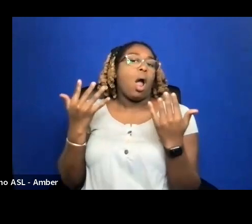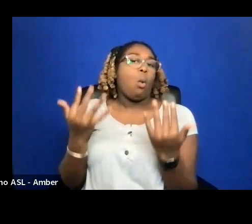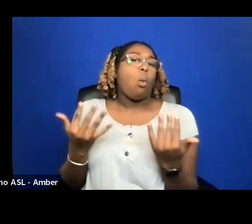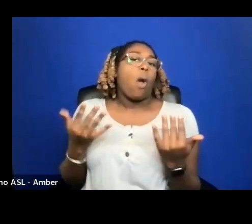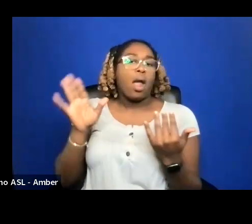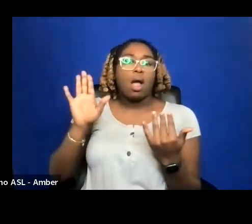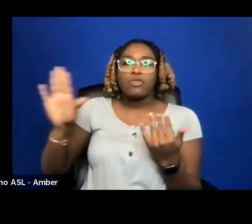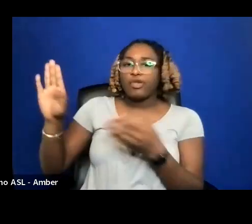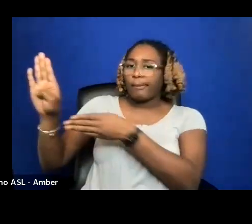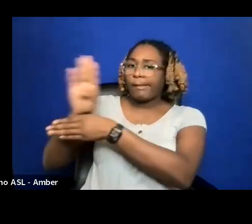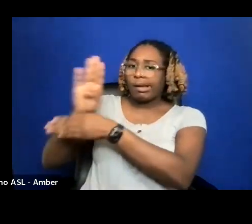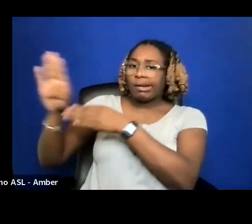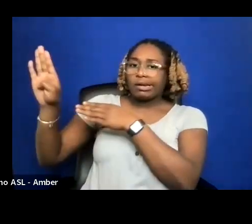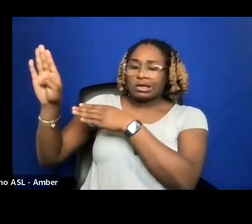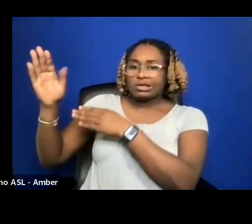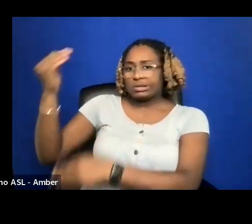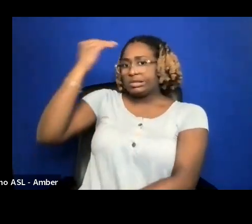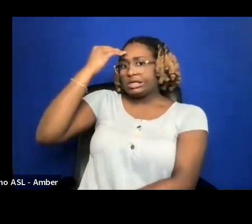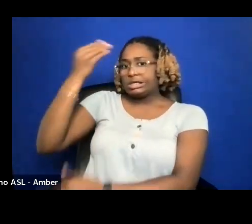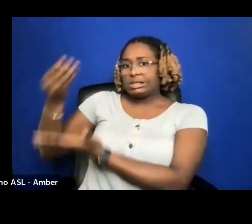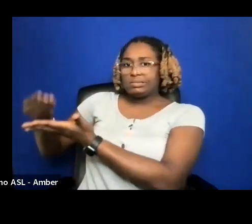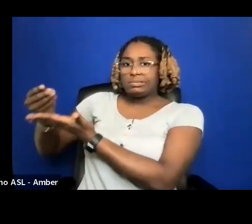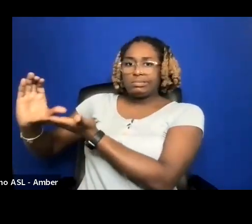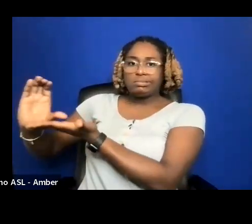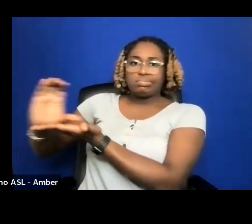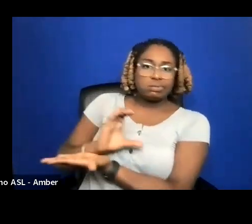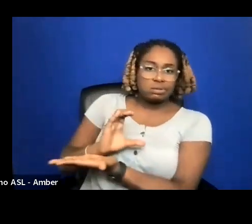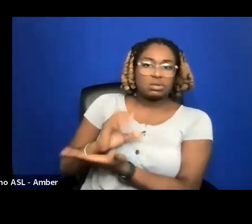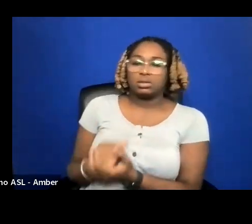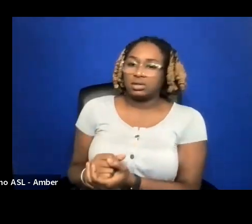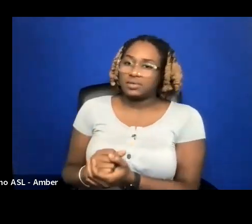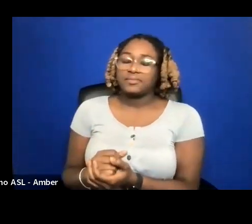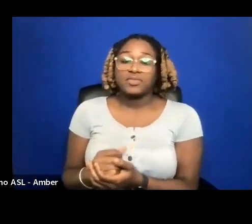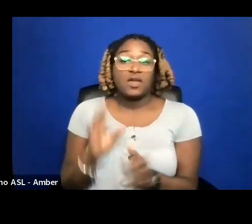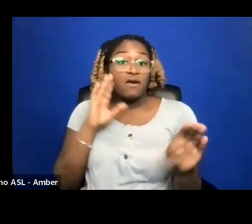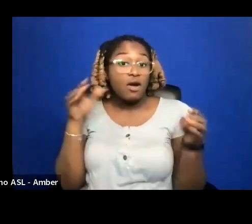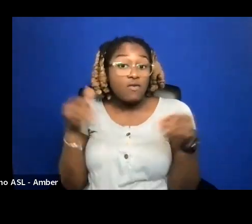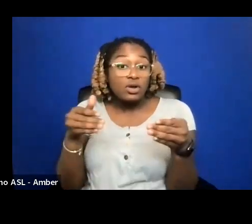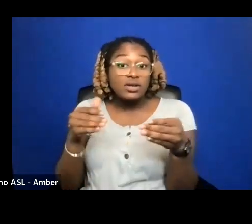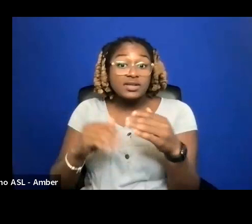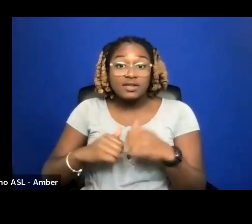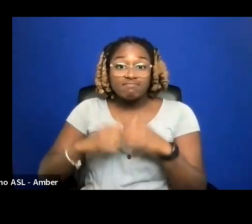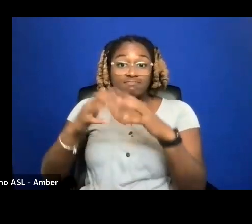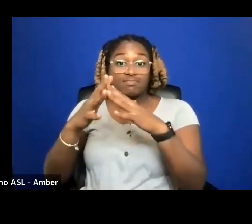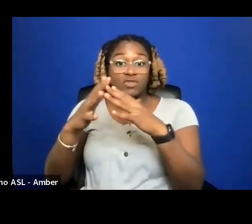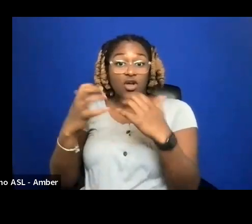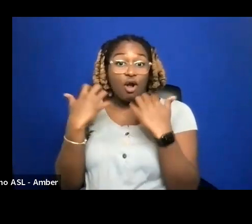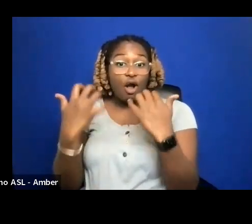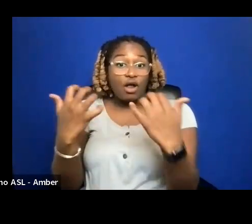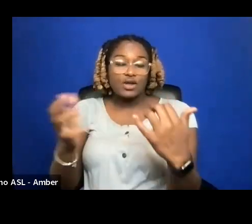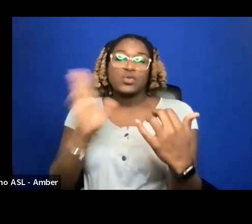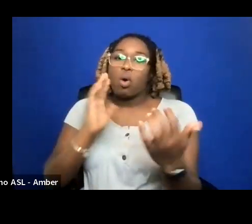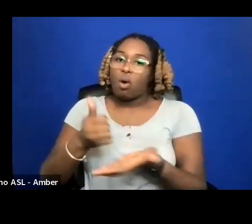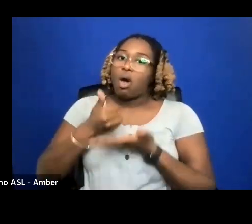FUND YOU. FOCUSING ON BUILDING YOUR AUDIENCE WILL HELP YOU IN THE LONG RUN AS IT WILL SHOW ANY PERSPECTIVE